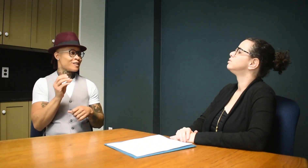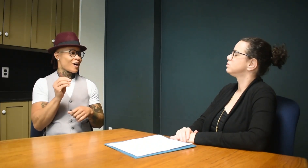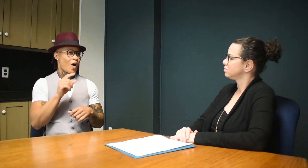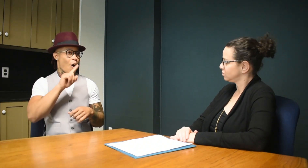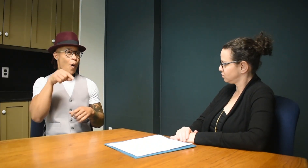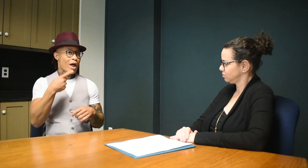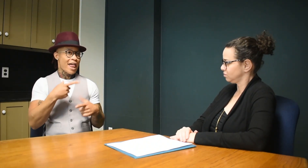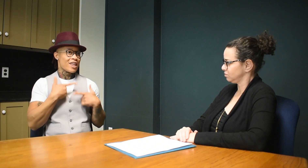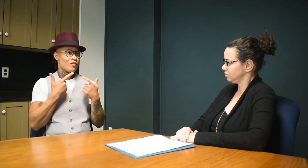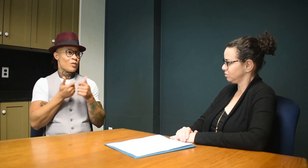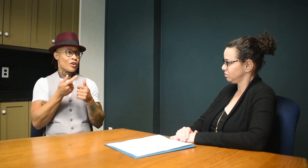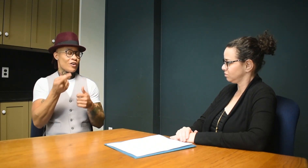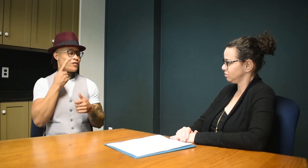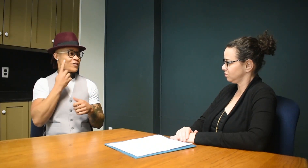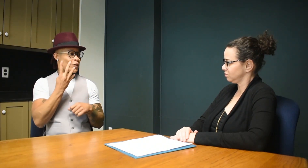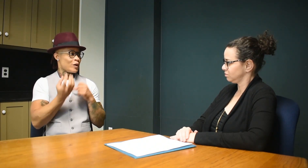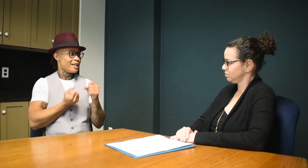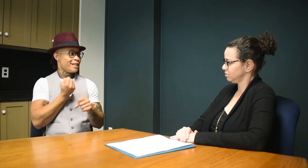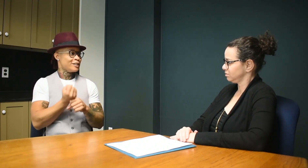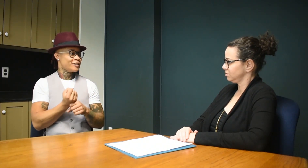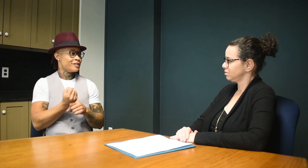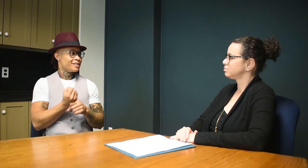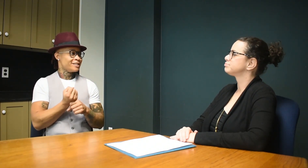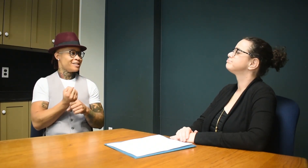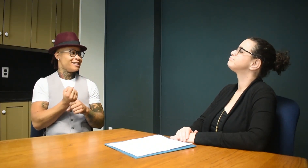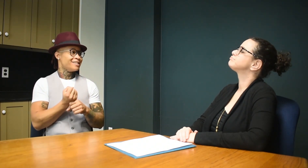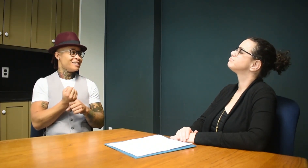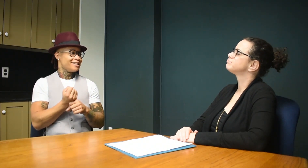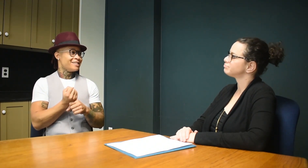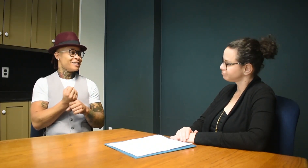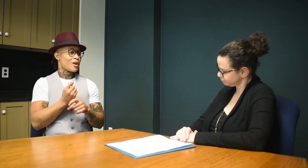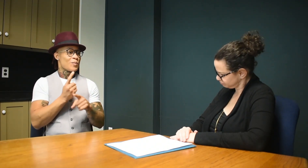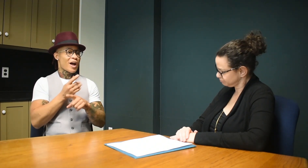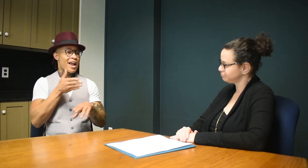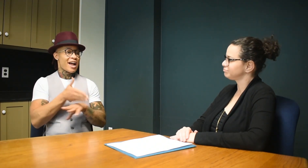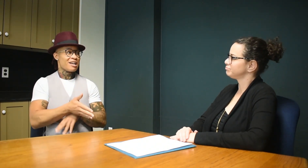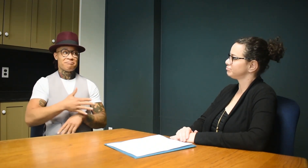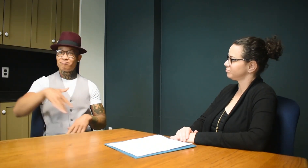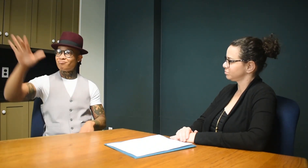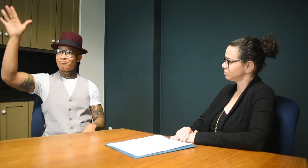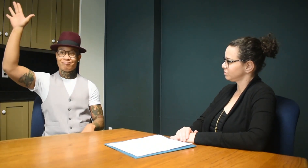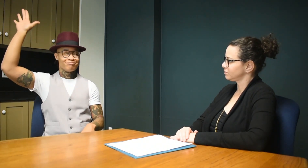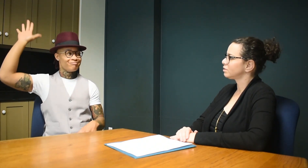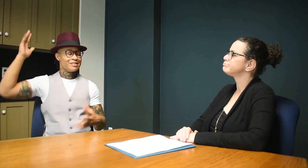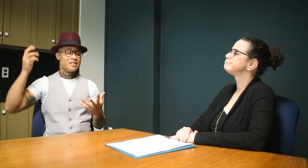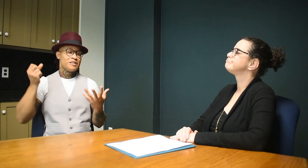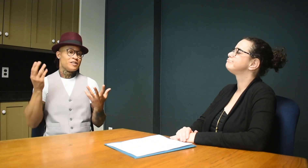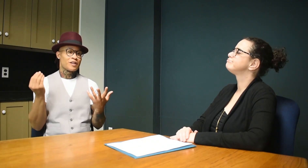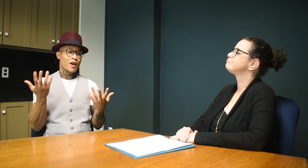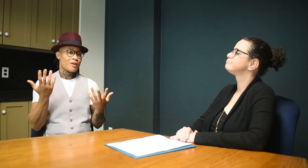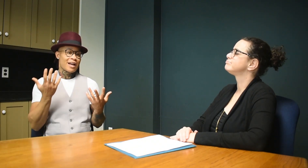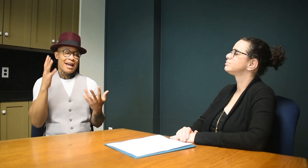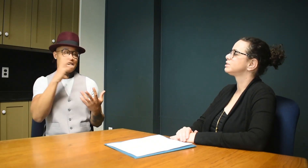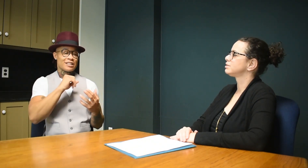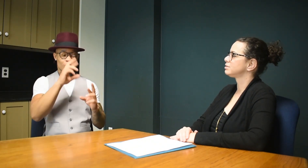But I lived with her for only 4 years. Then afterwards I left.